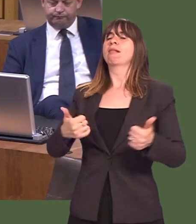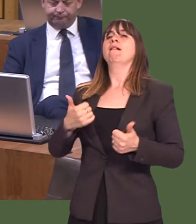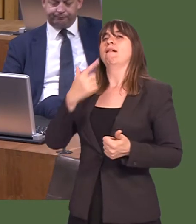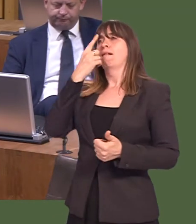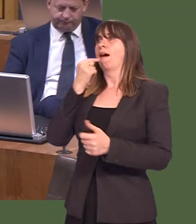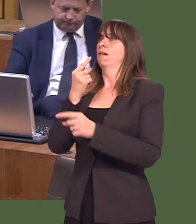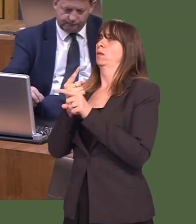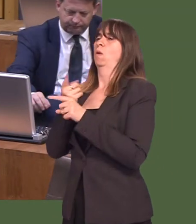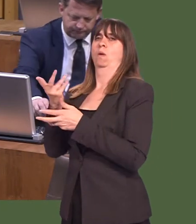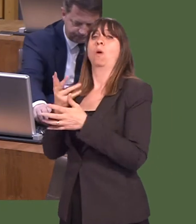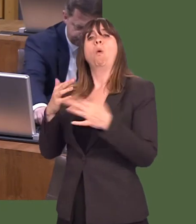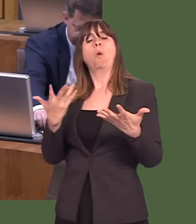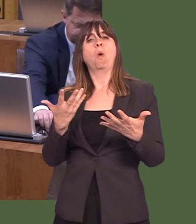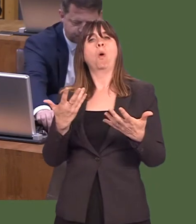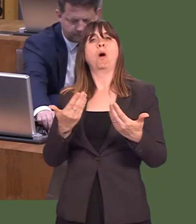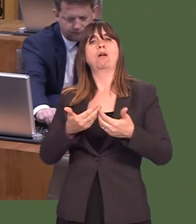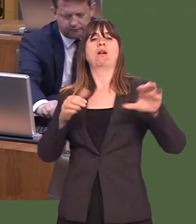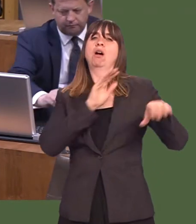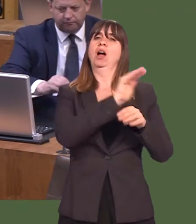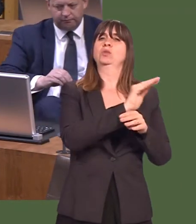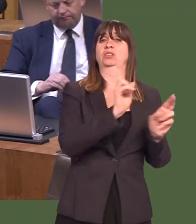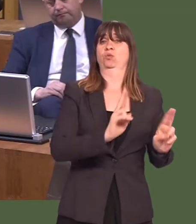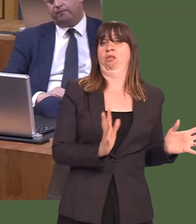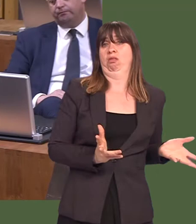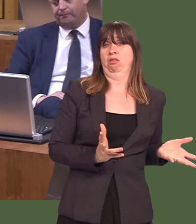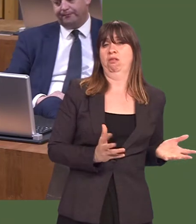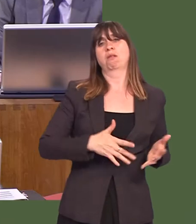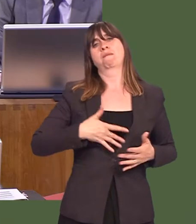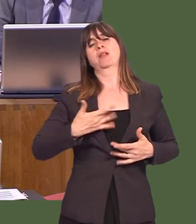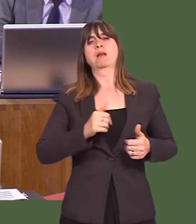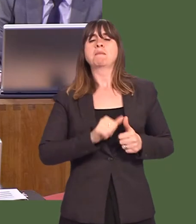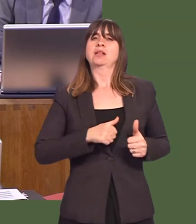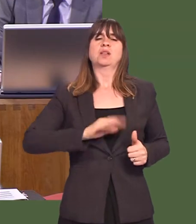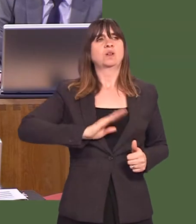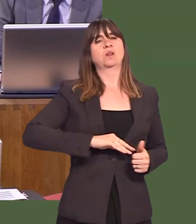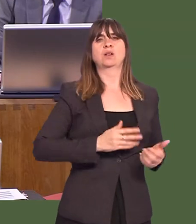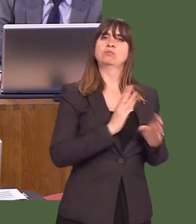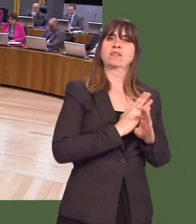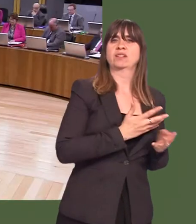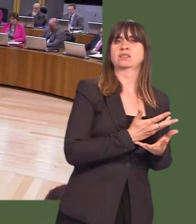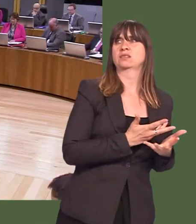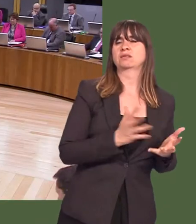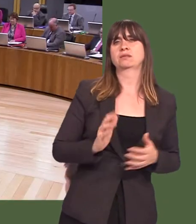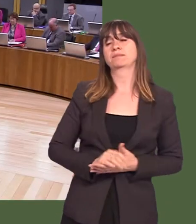outside school as well, particularly in an environment where they feel comfortable.